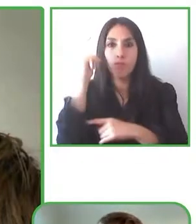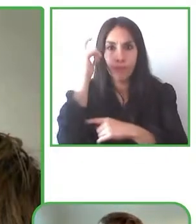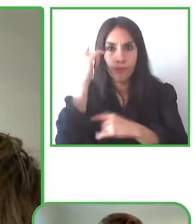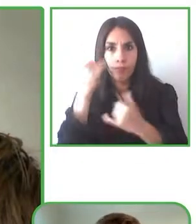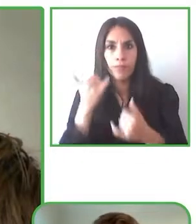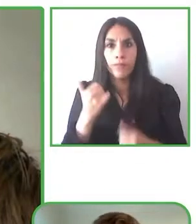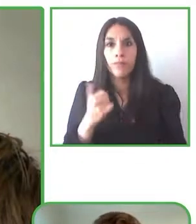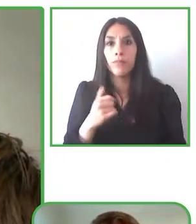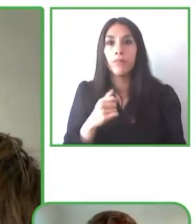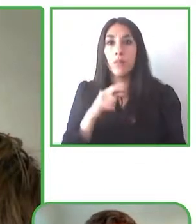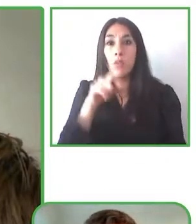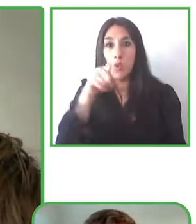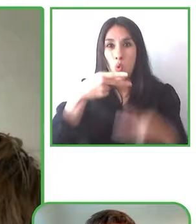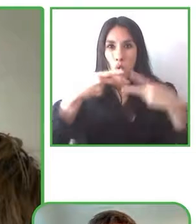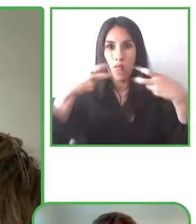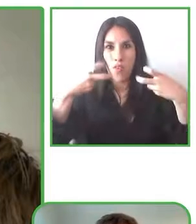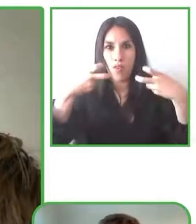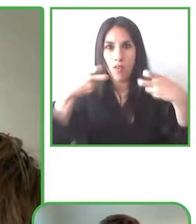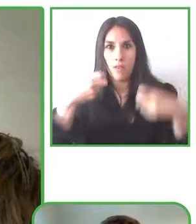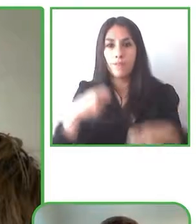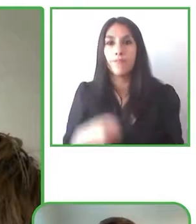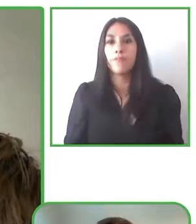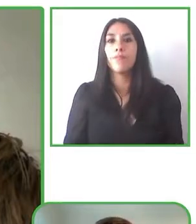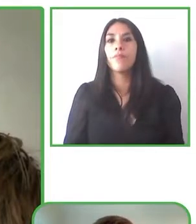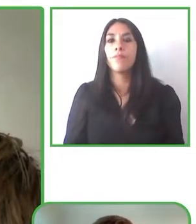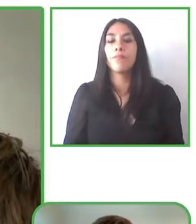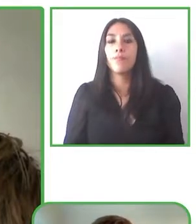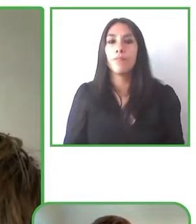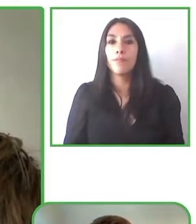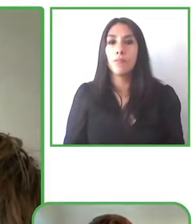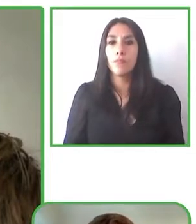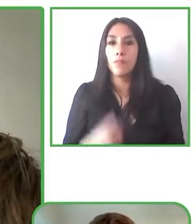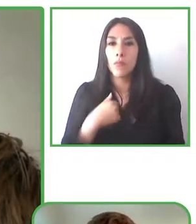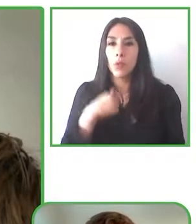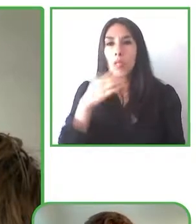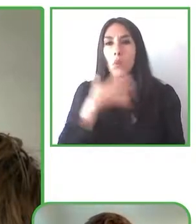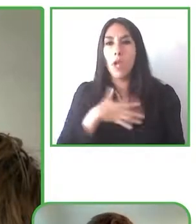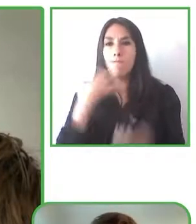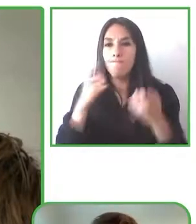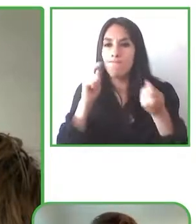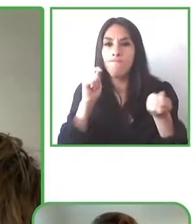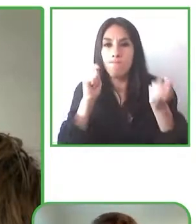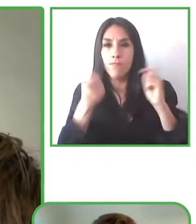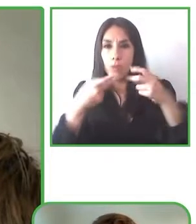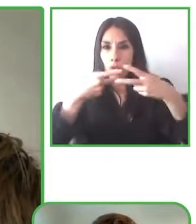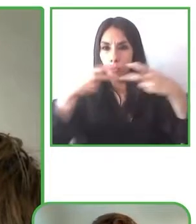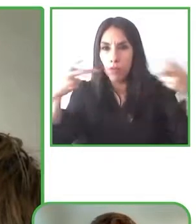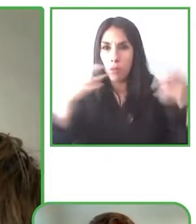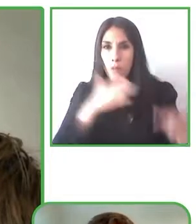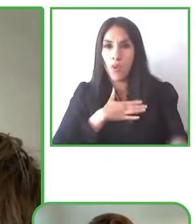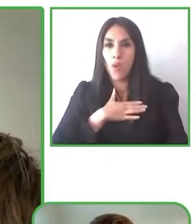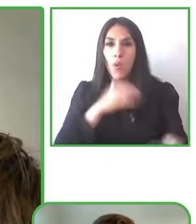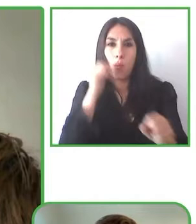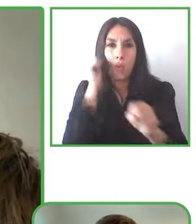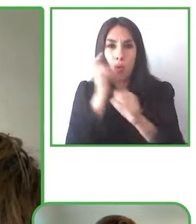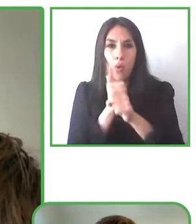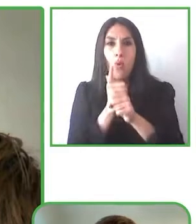and get them translated to Danish and that also means that he can watch a movie with his friends and then still understand and laugh whenever